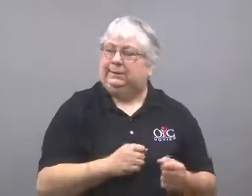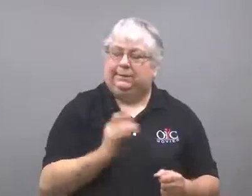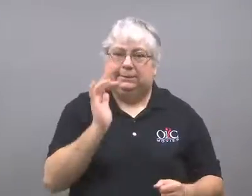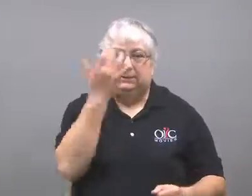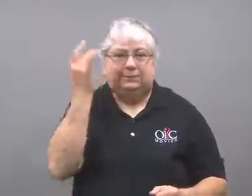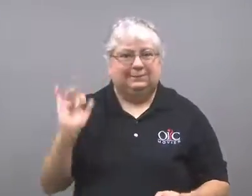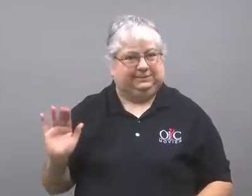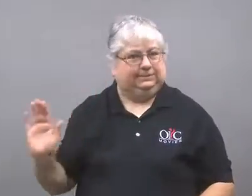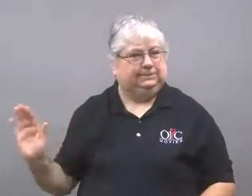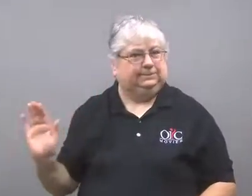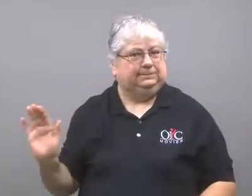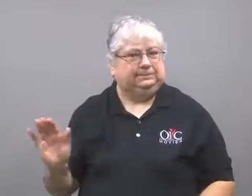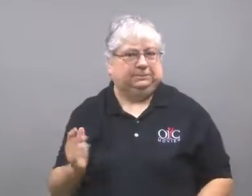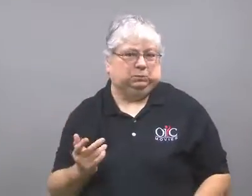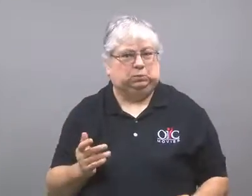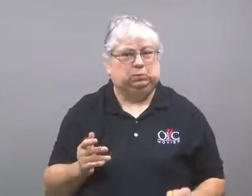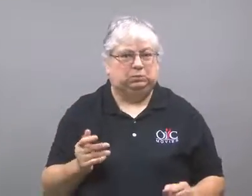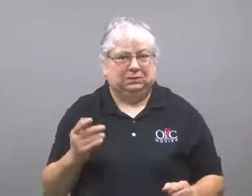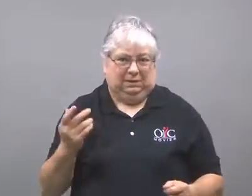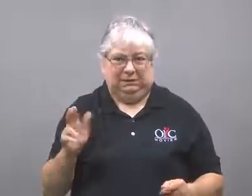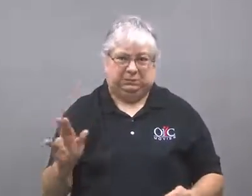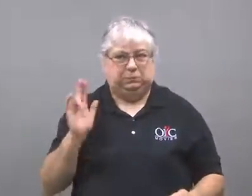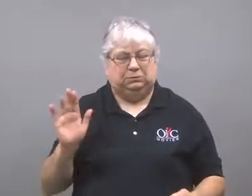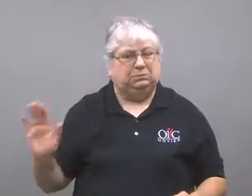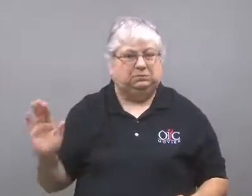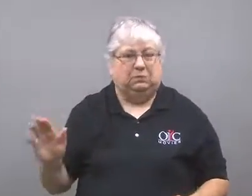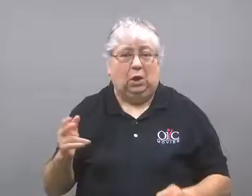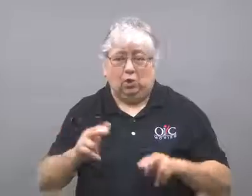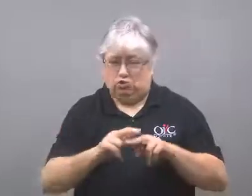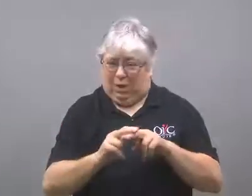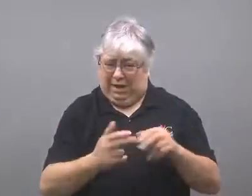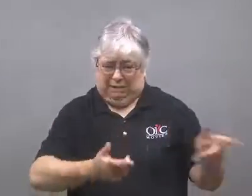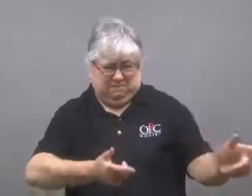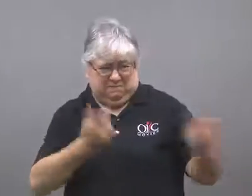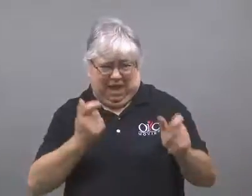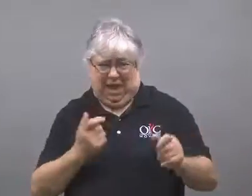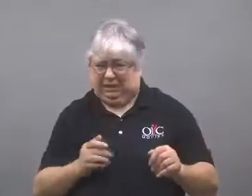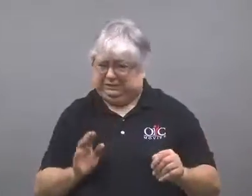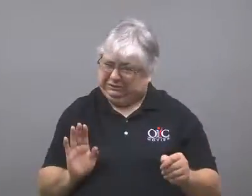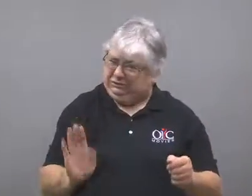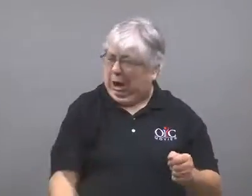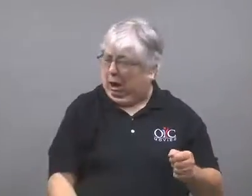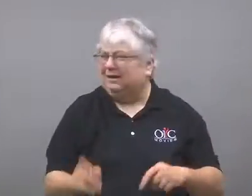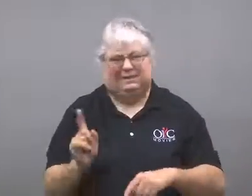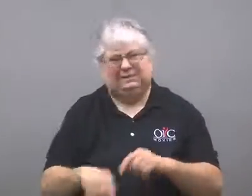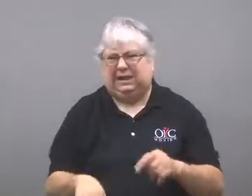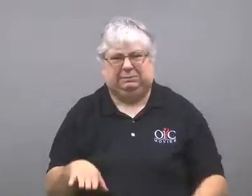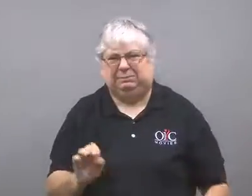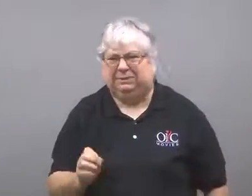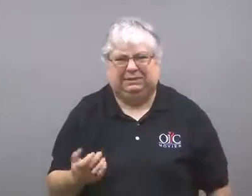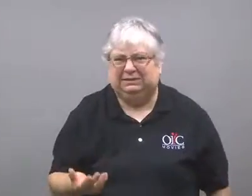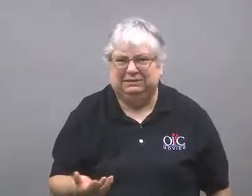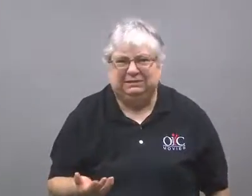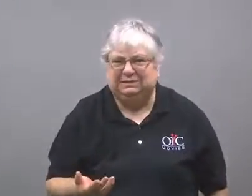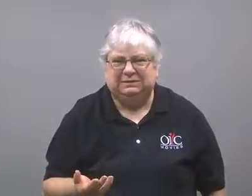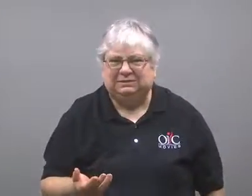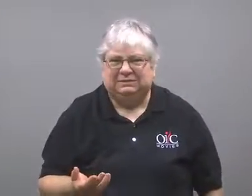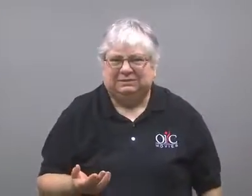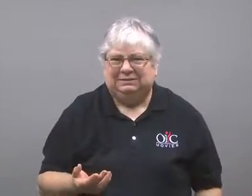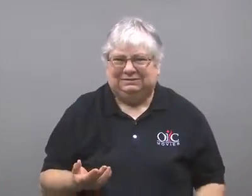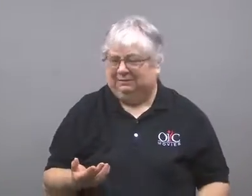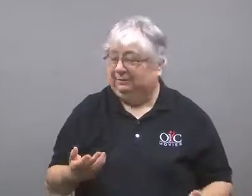He was such a stickler about it, there was no way he would have run the train that fast.